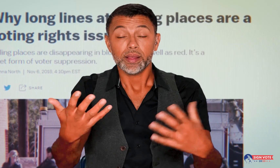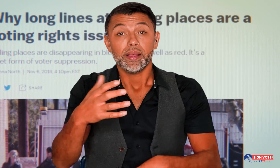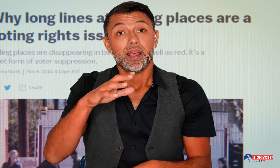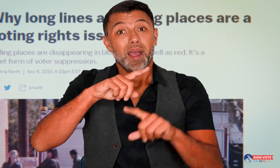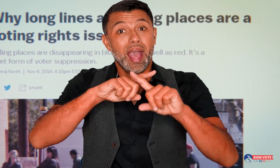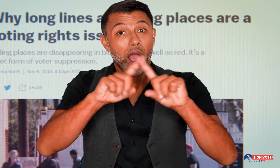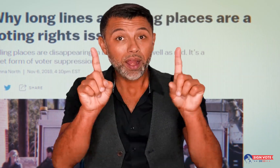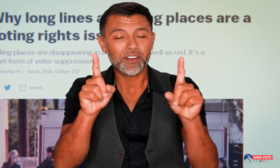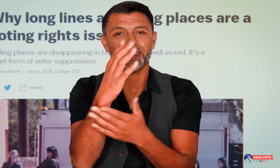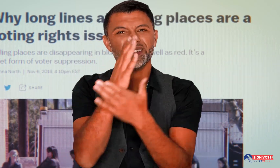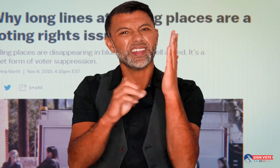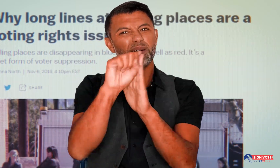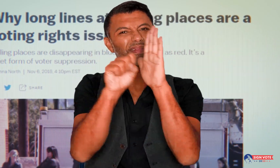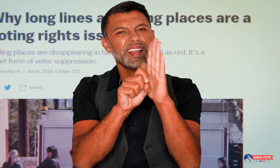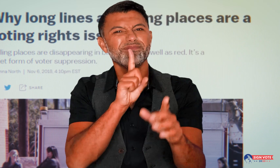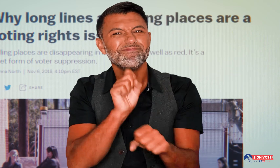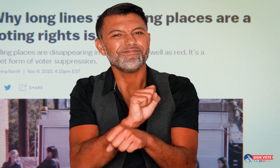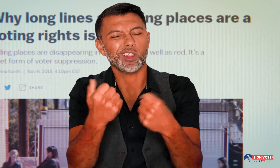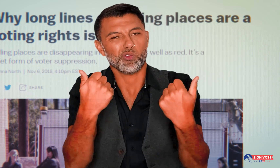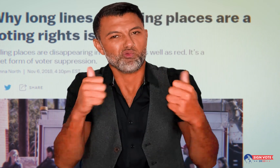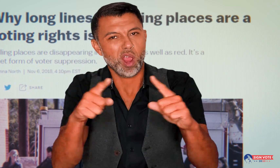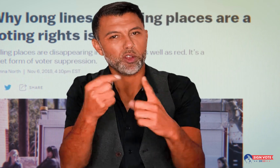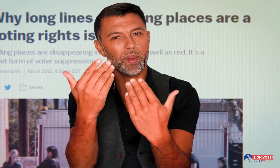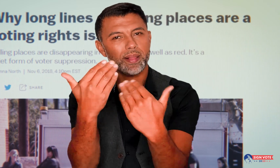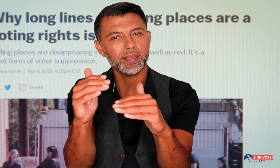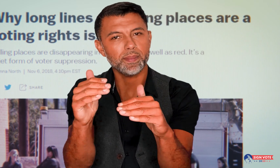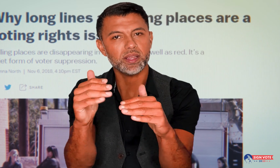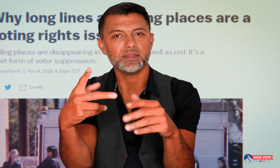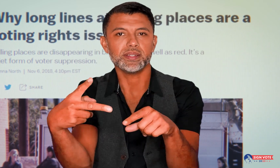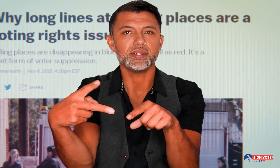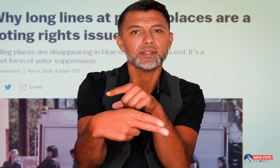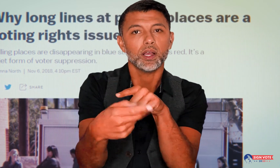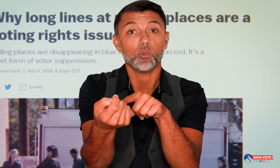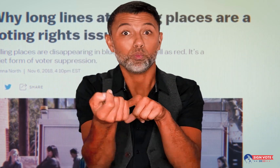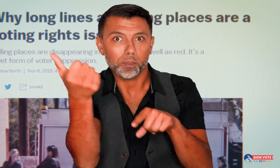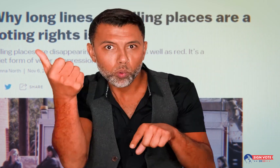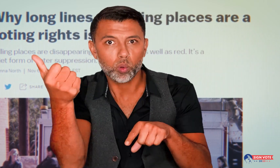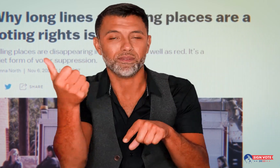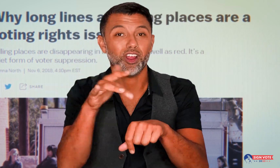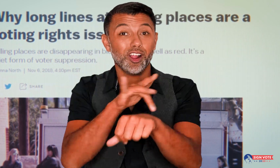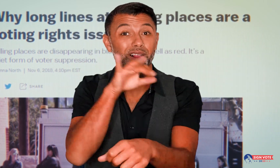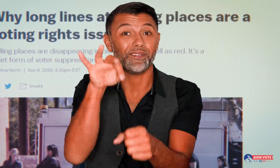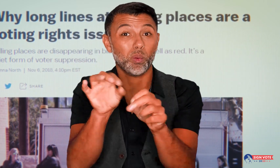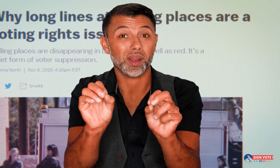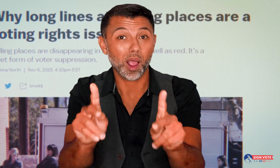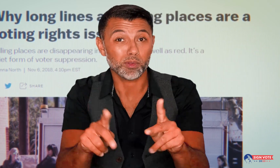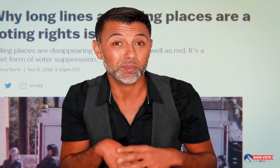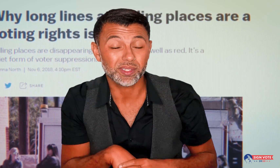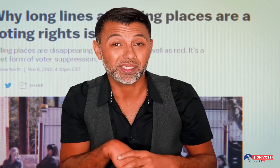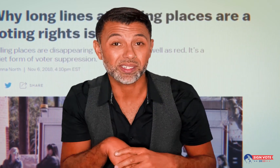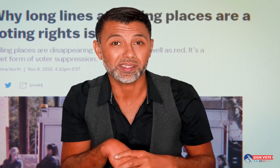However, some states try to limit, cut down on, or remove early voting opportunities,